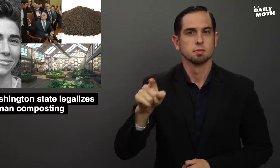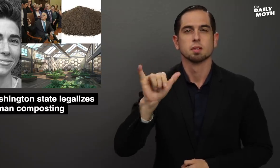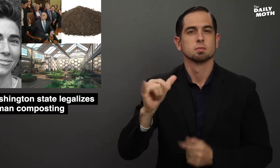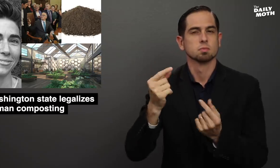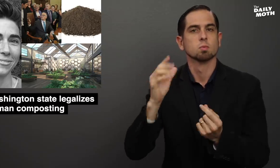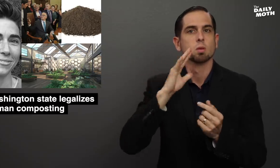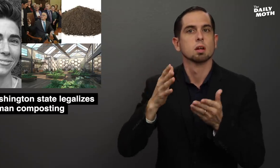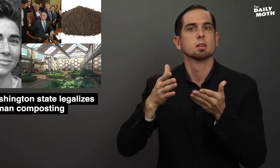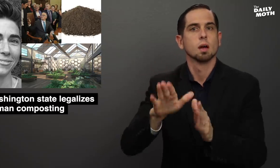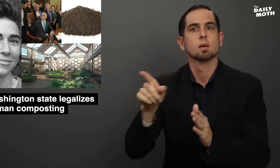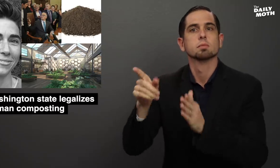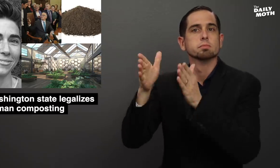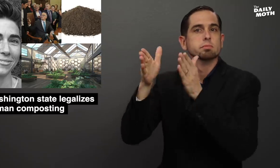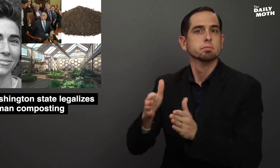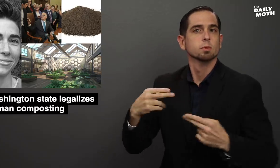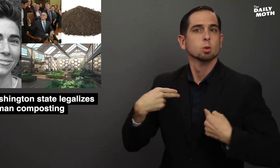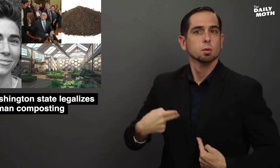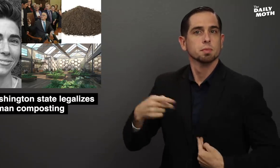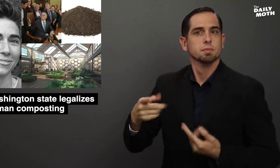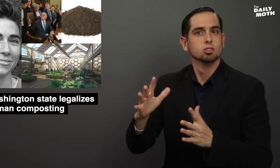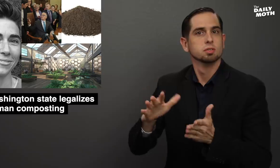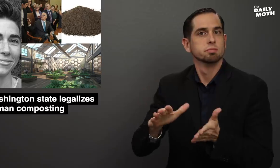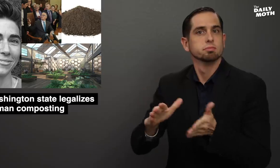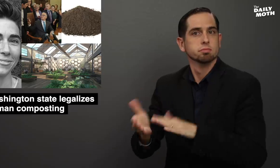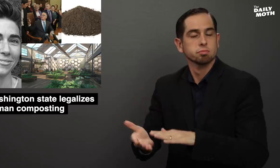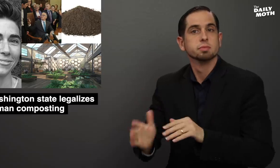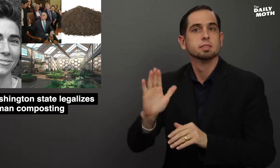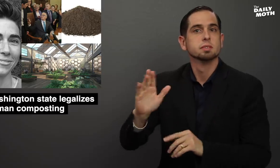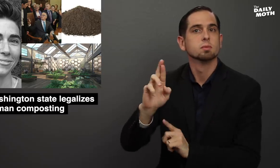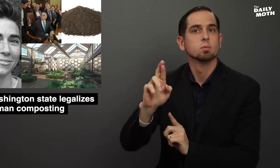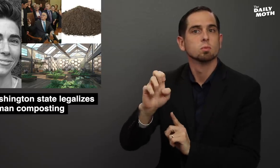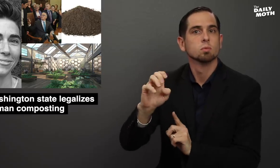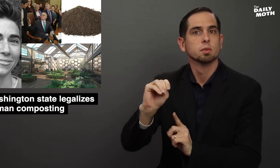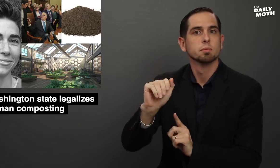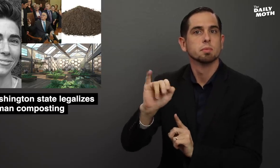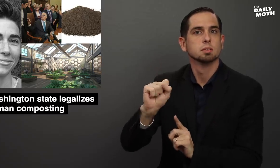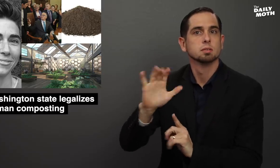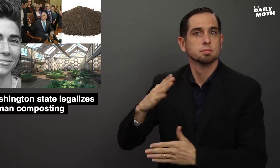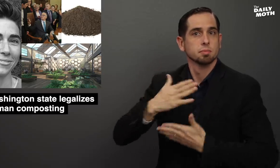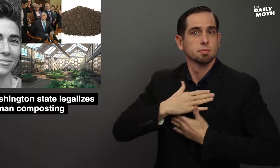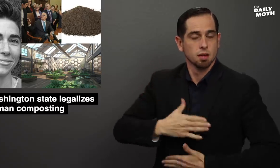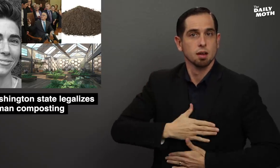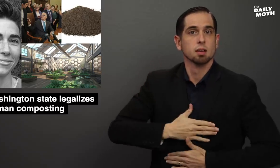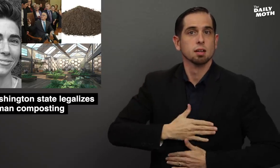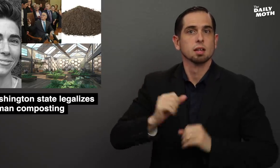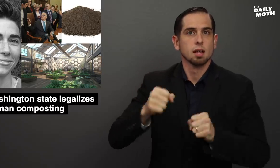This would allow a deceased human's remains